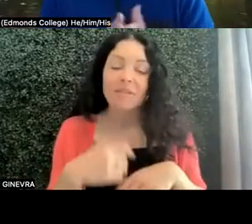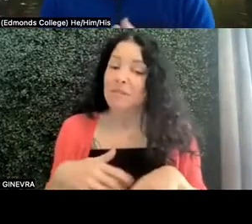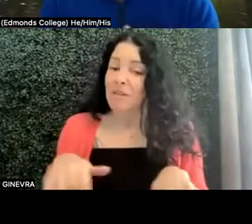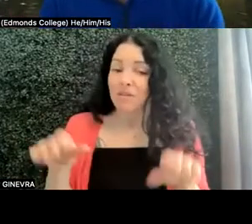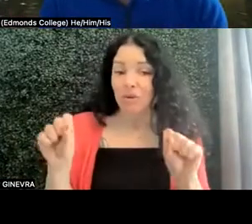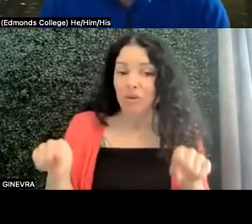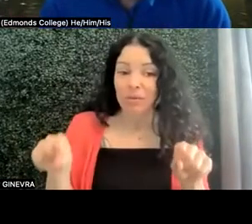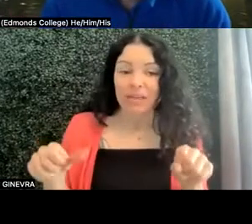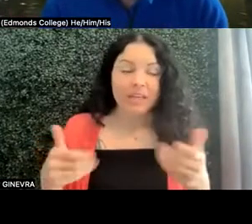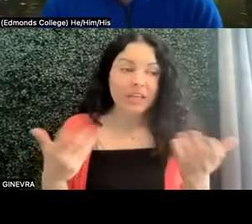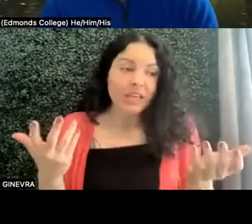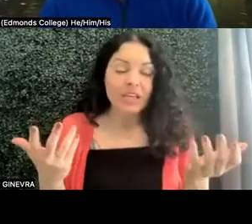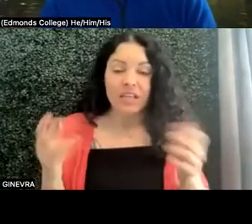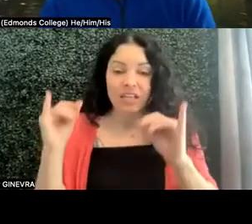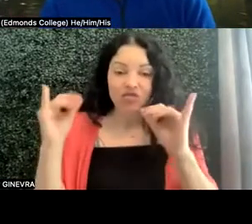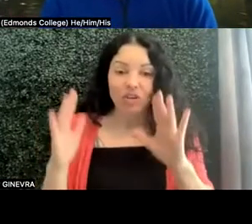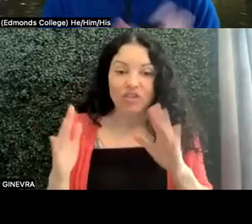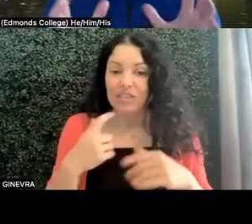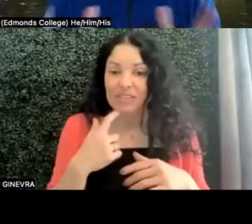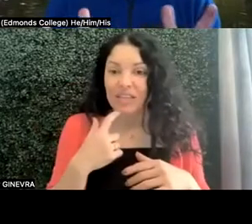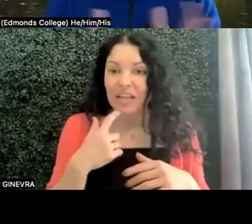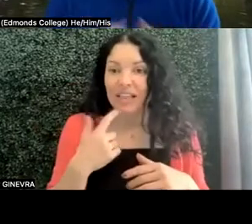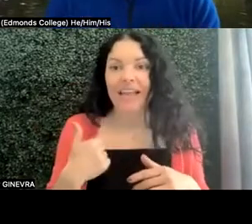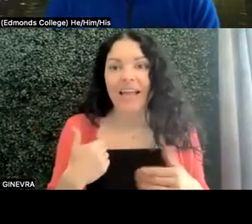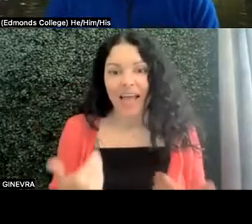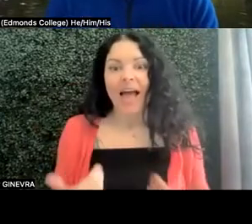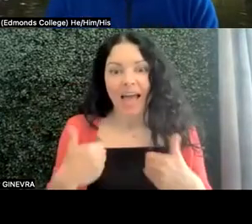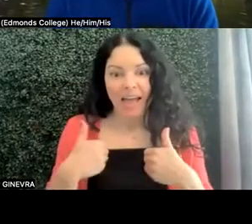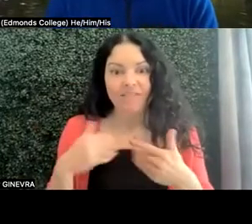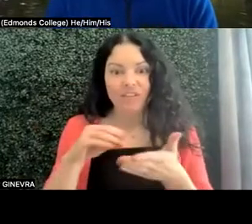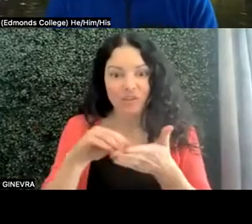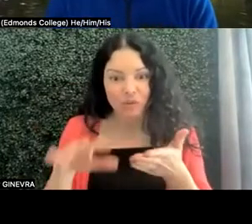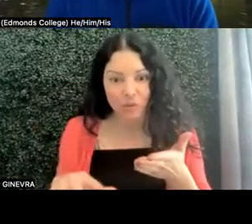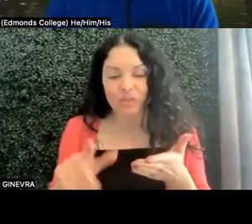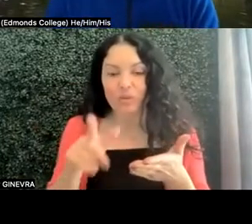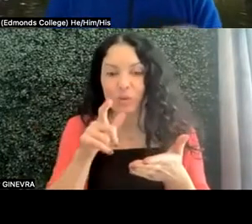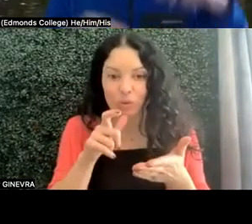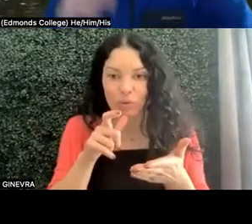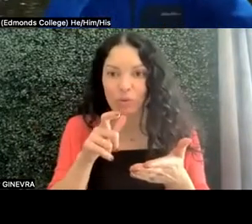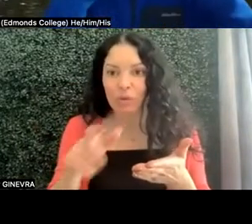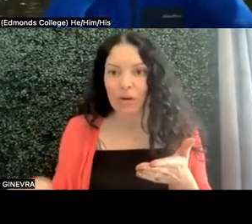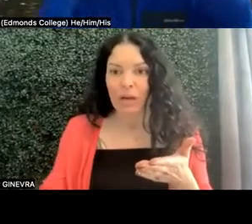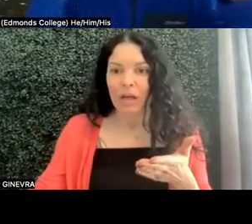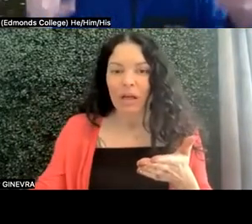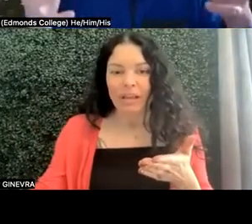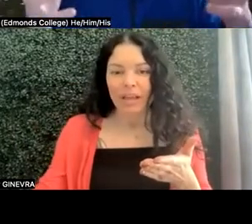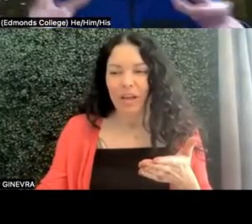I've had instructors that are going like I have a student who, when we have a conversation,